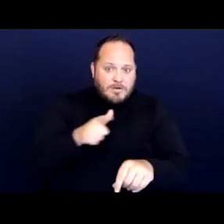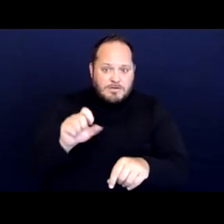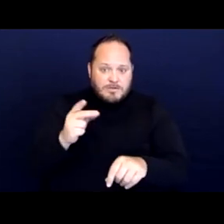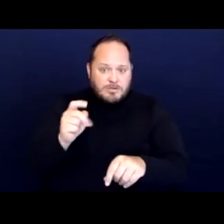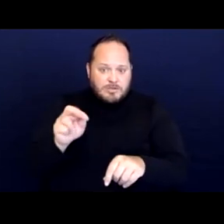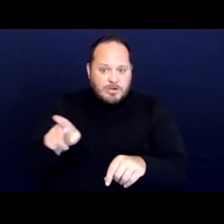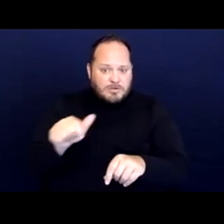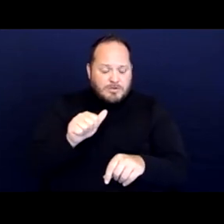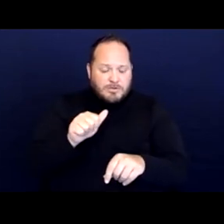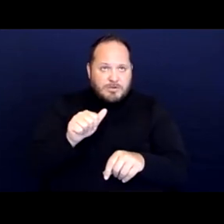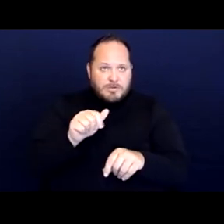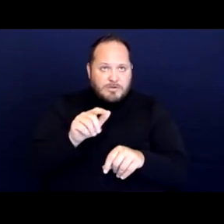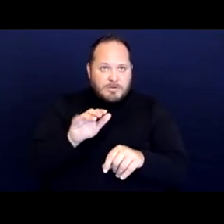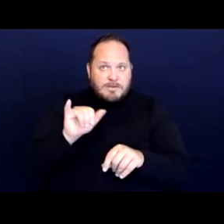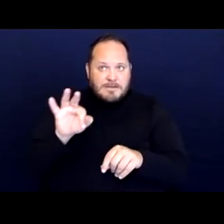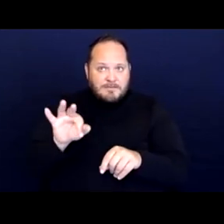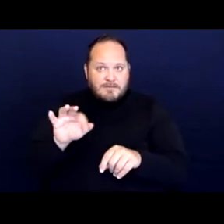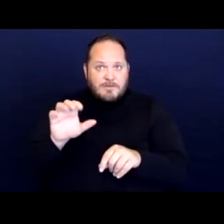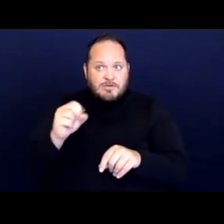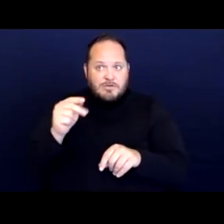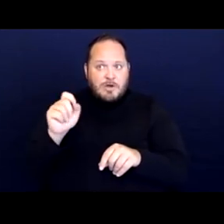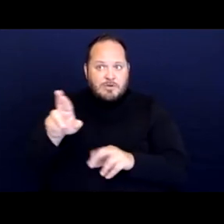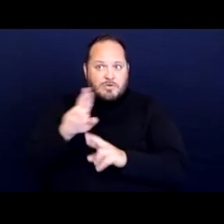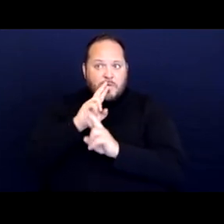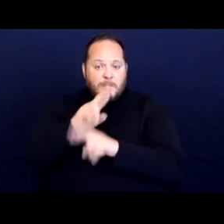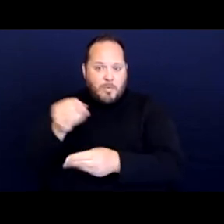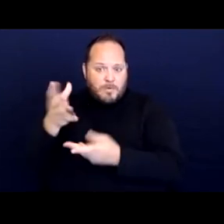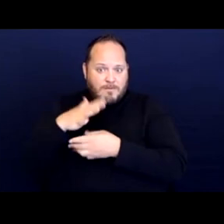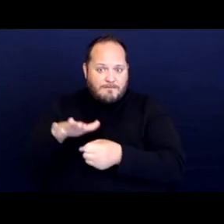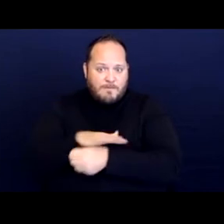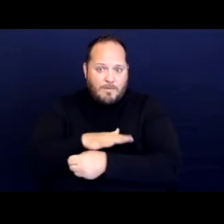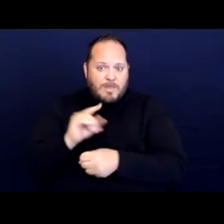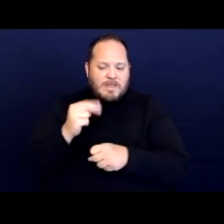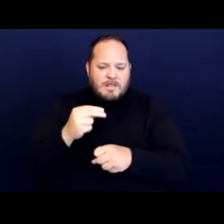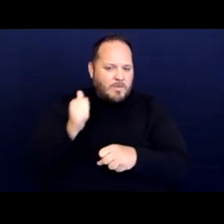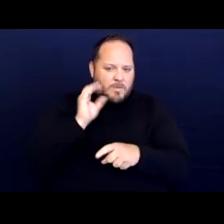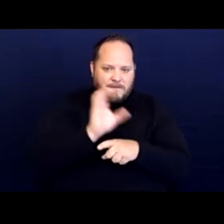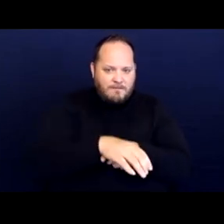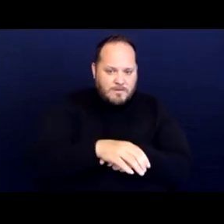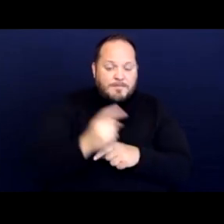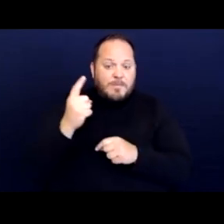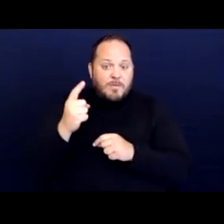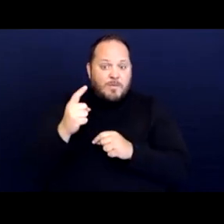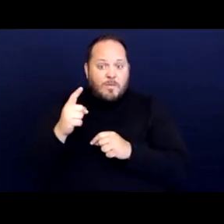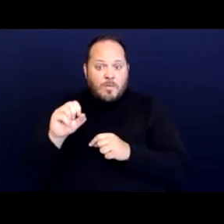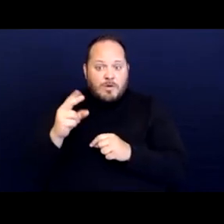as long if the shelter supported that they were full. One of the shelters at issue had a policy to never say they were full.